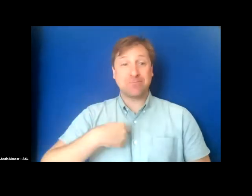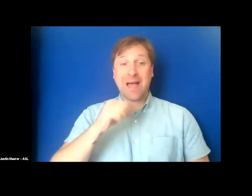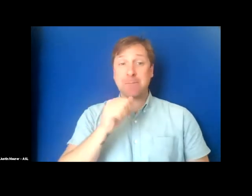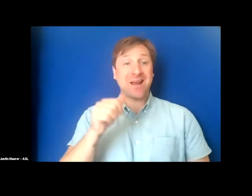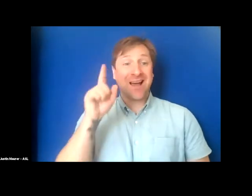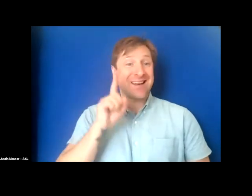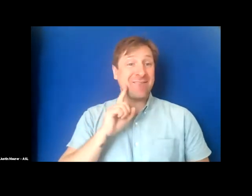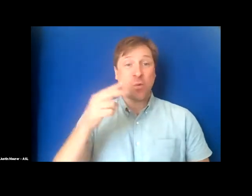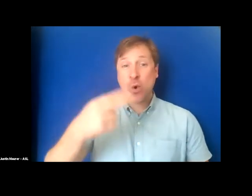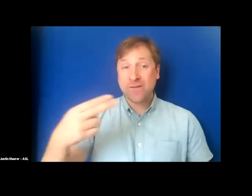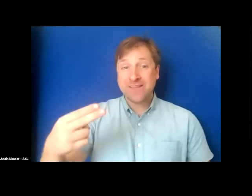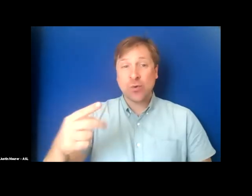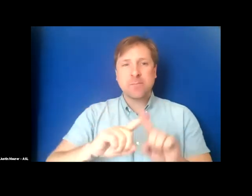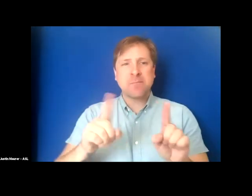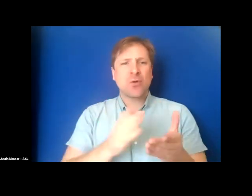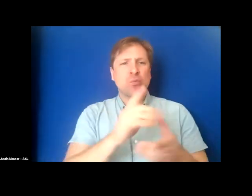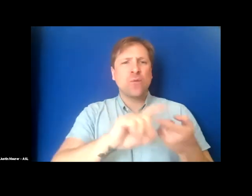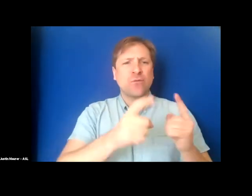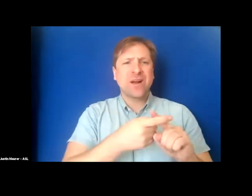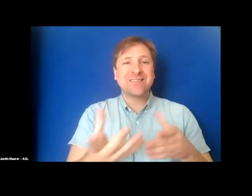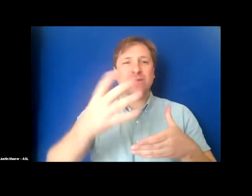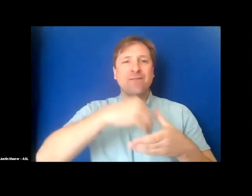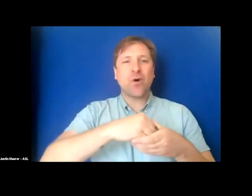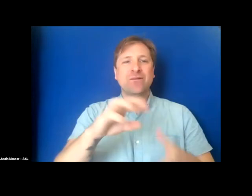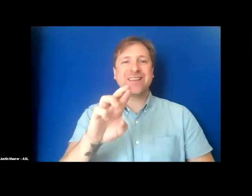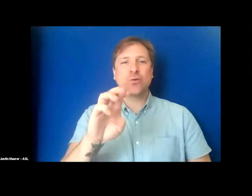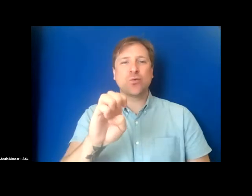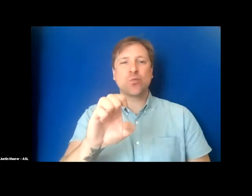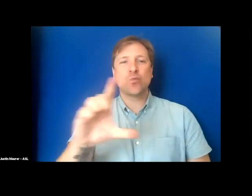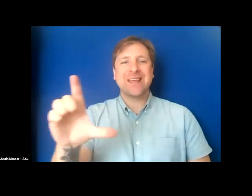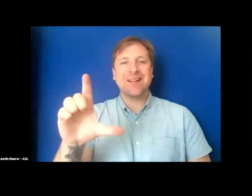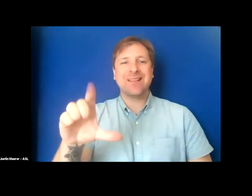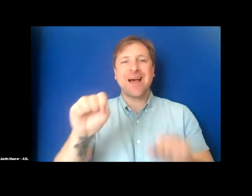but through friends I became involved in the ReelAbilities Disability Film Festival here in Chicago.